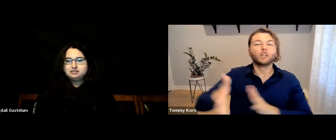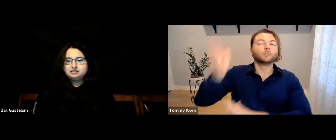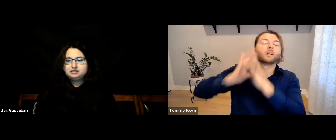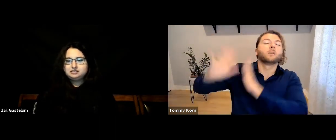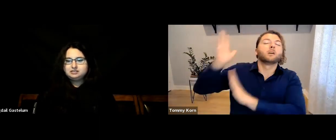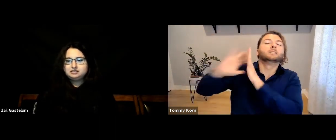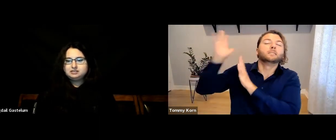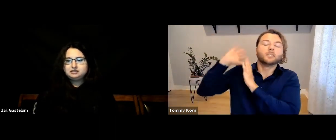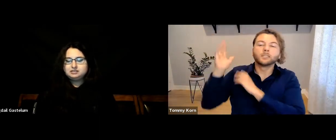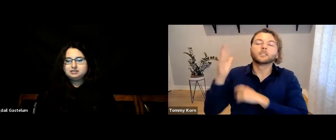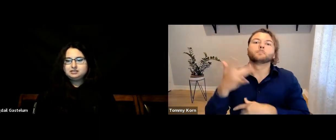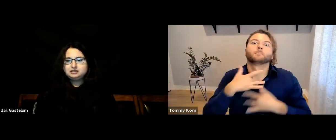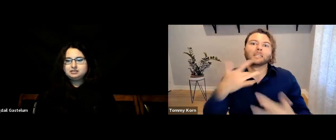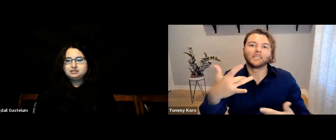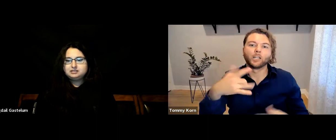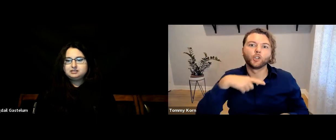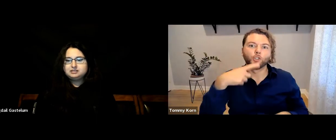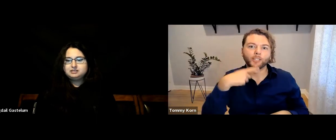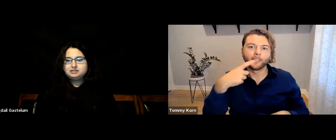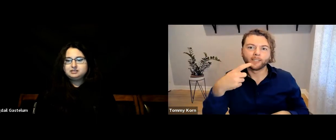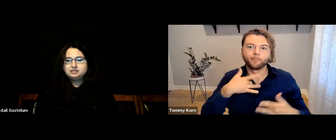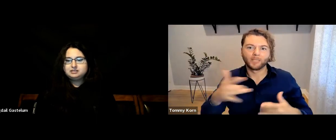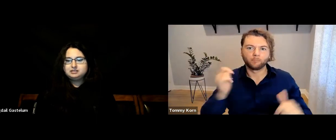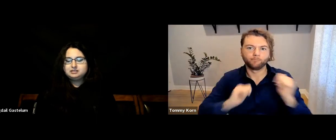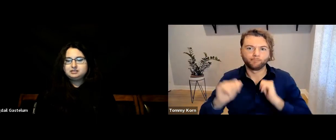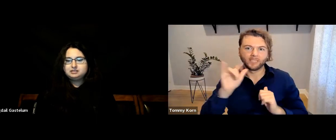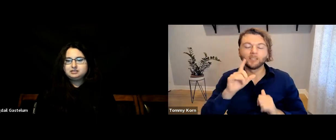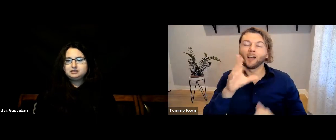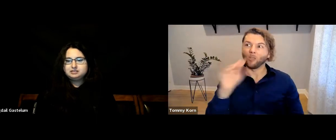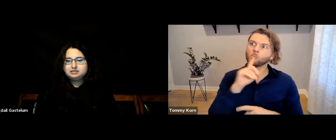with past movies so often casting hearing--